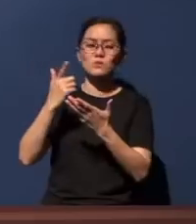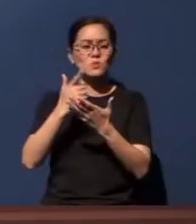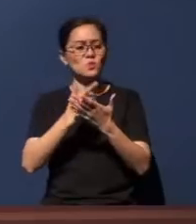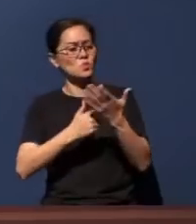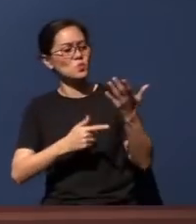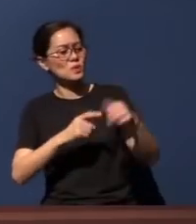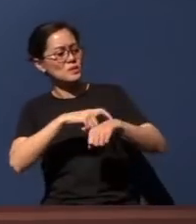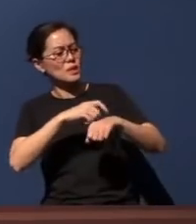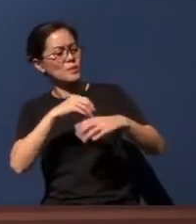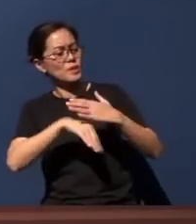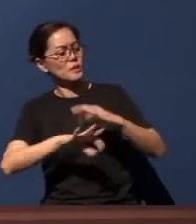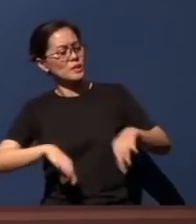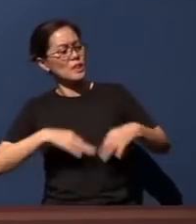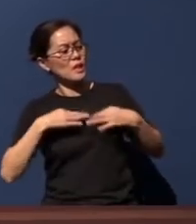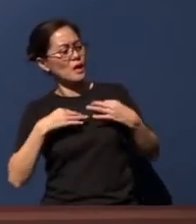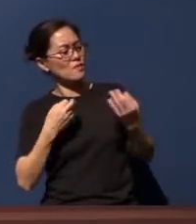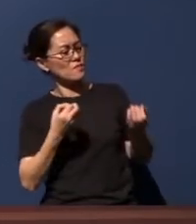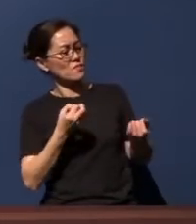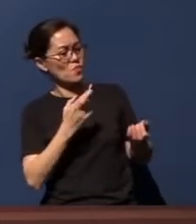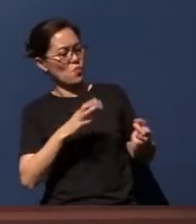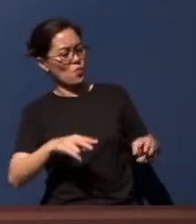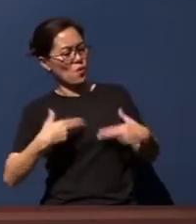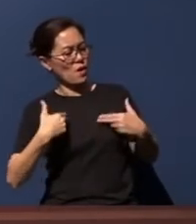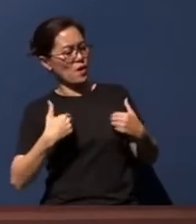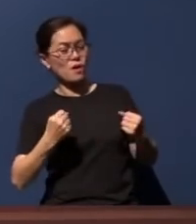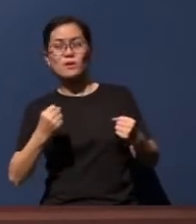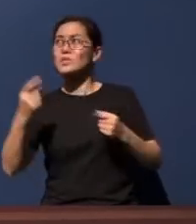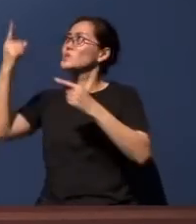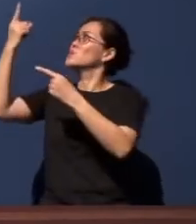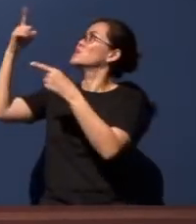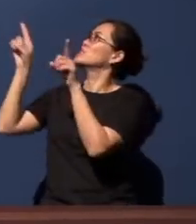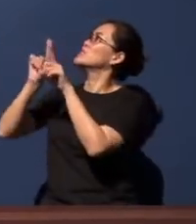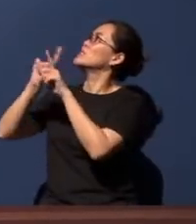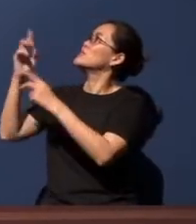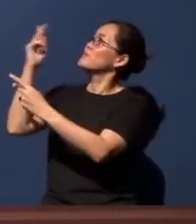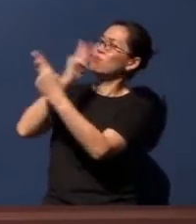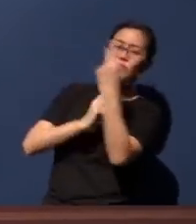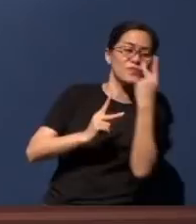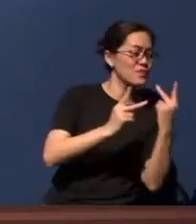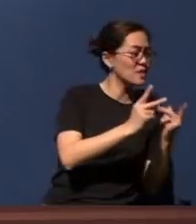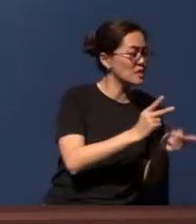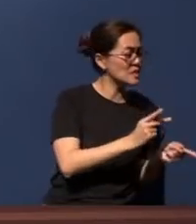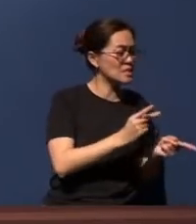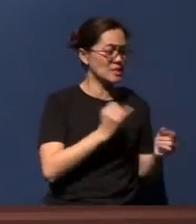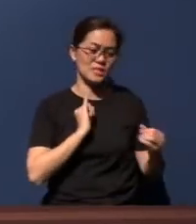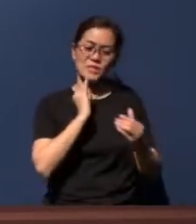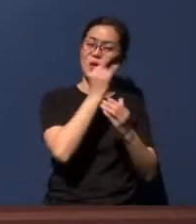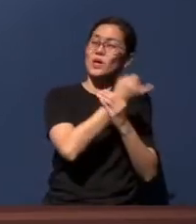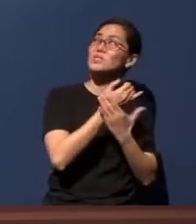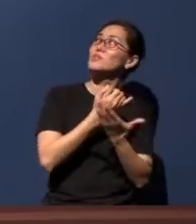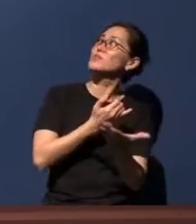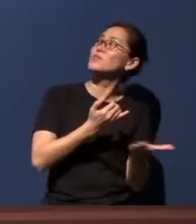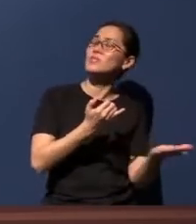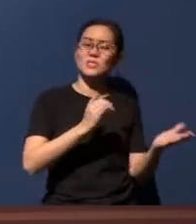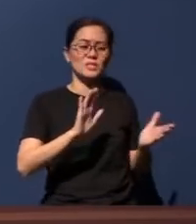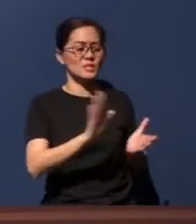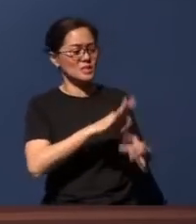or health they may be in, visit them too, Lord. Intervene in their lives and help them, Lord, to experience